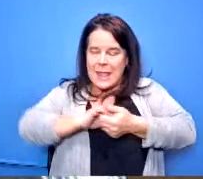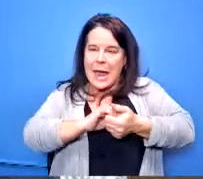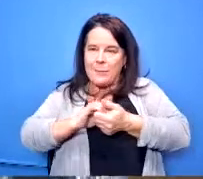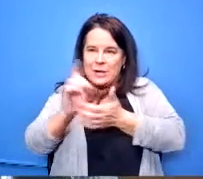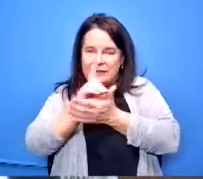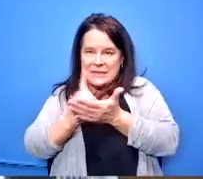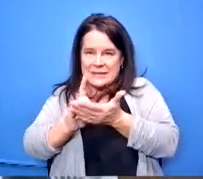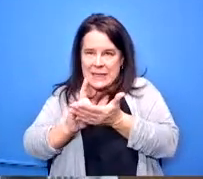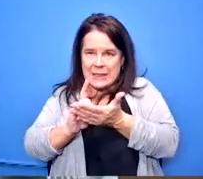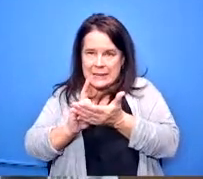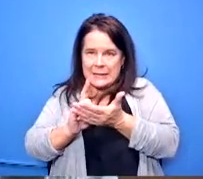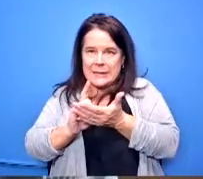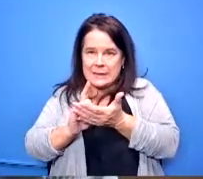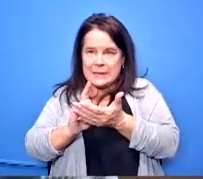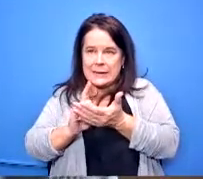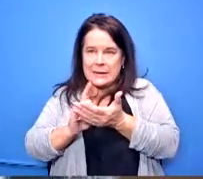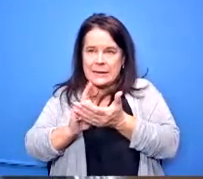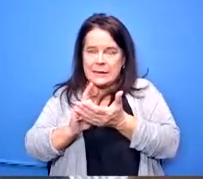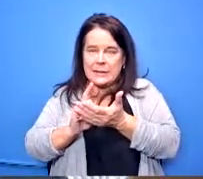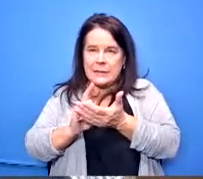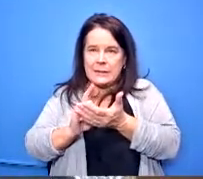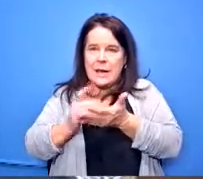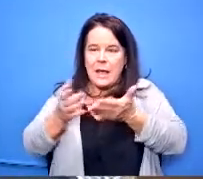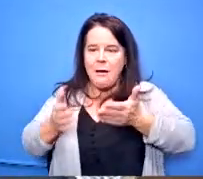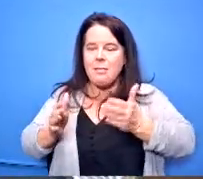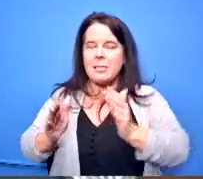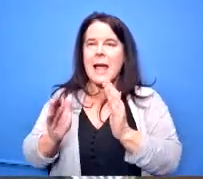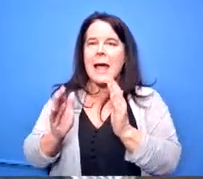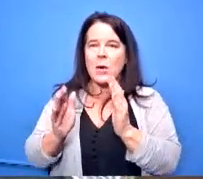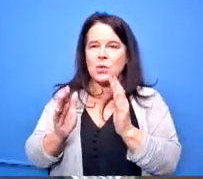and a collaborative approach and allows it to go into into into place faster